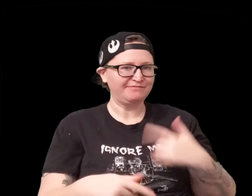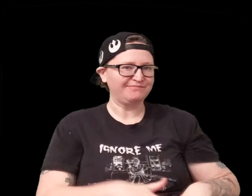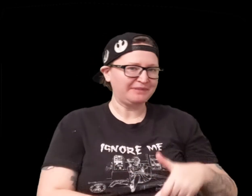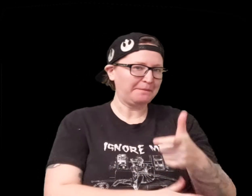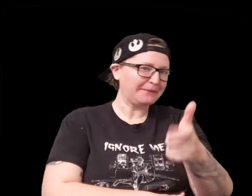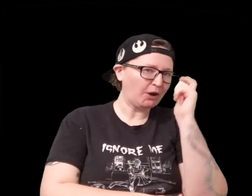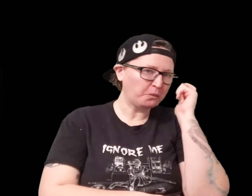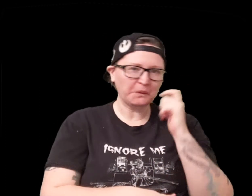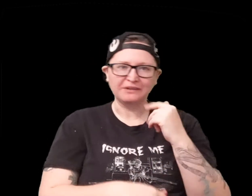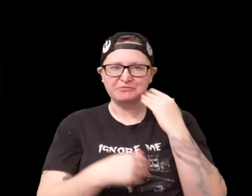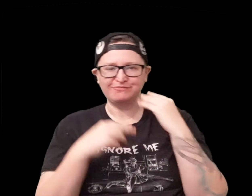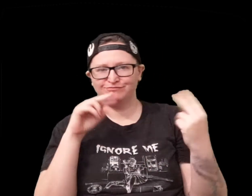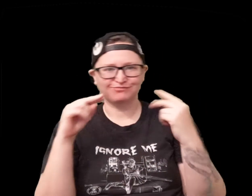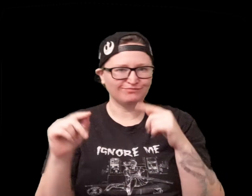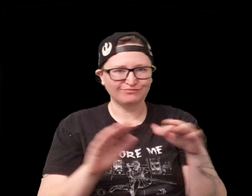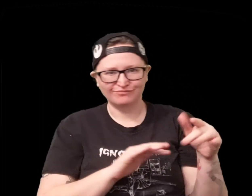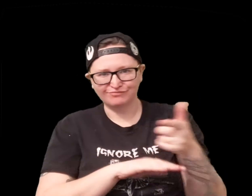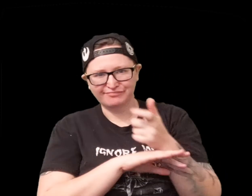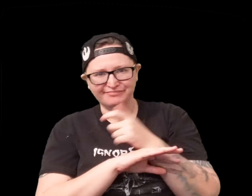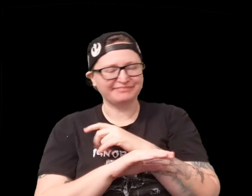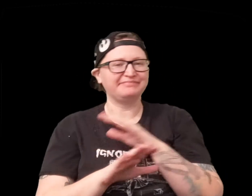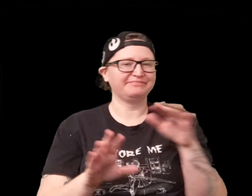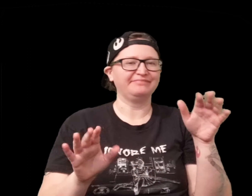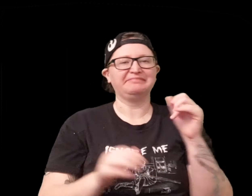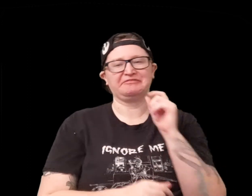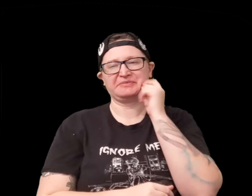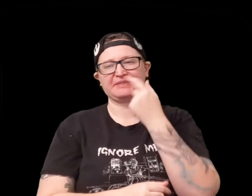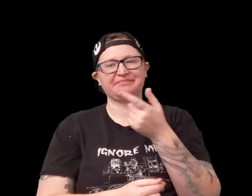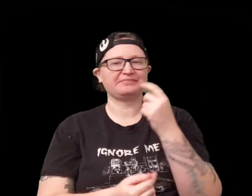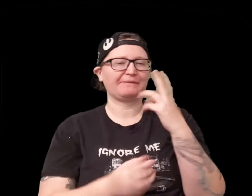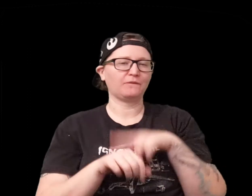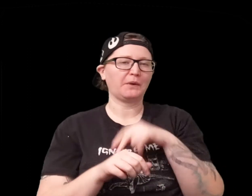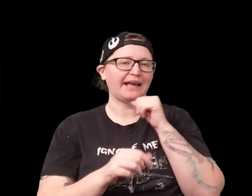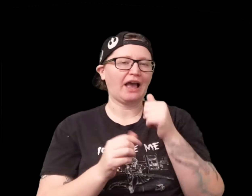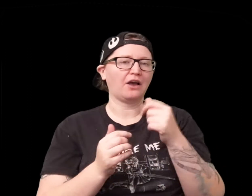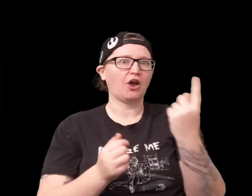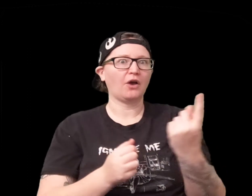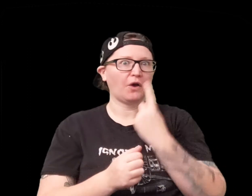sort of thing those people you know have shootouts and all that sort of stuff so that's pretty cool